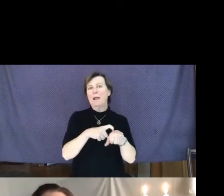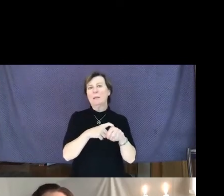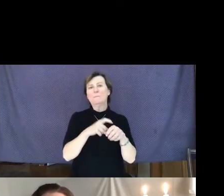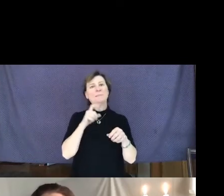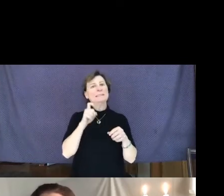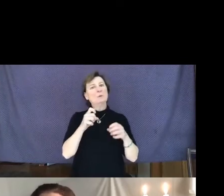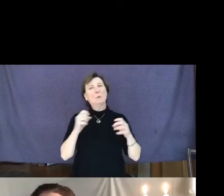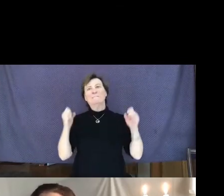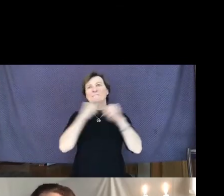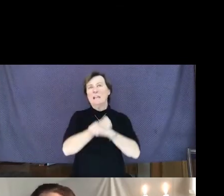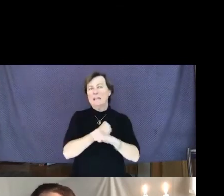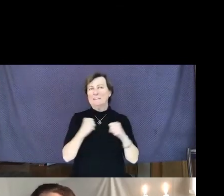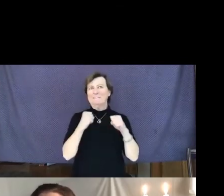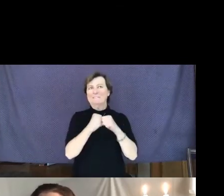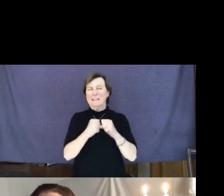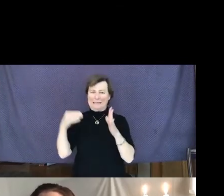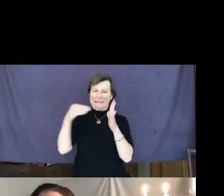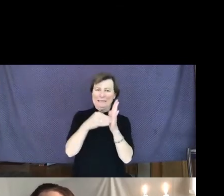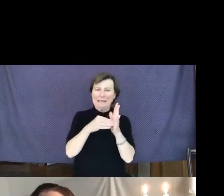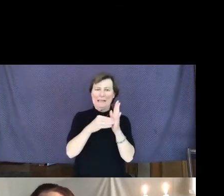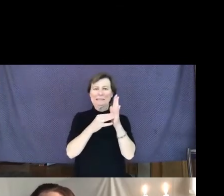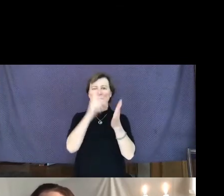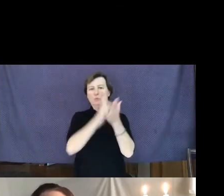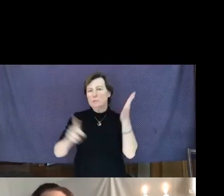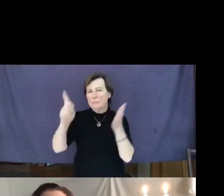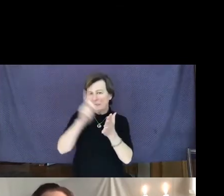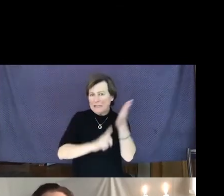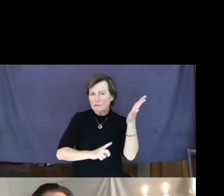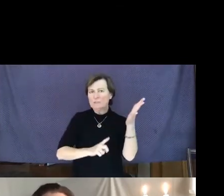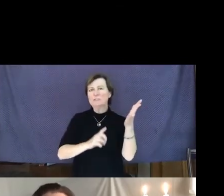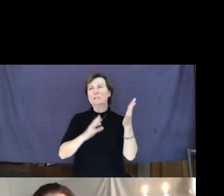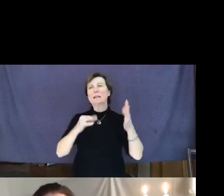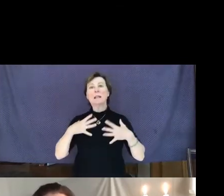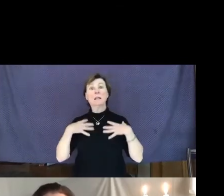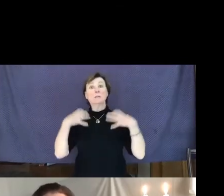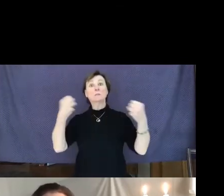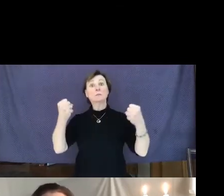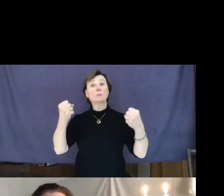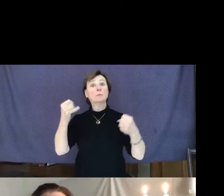everywhere, and the courage of everyday people,